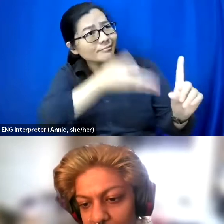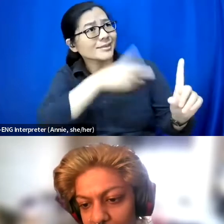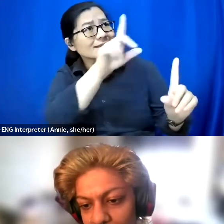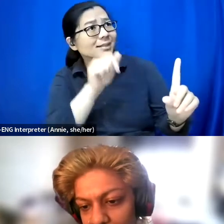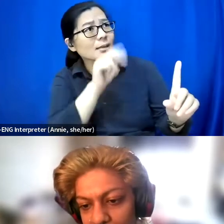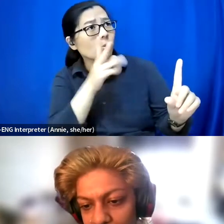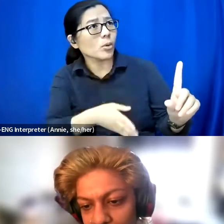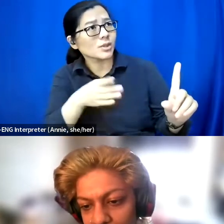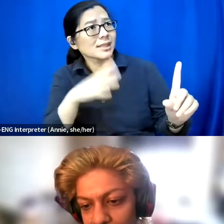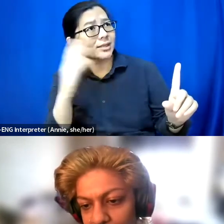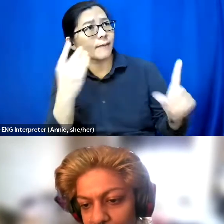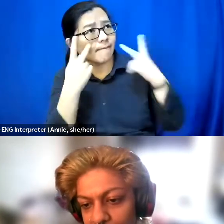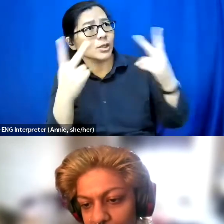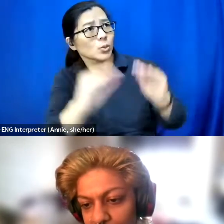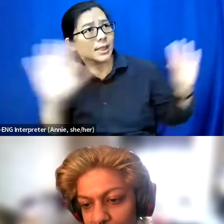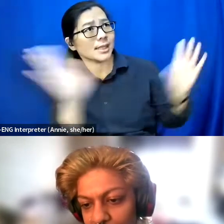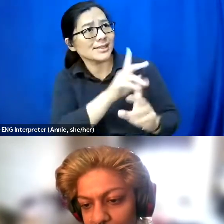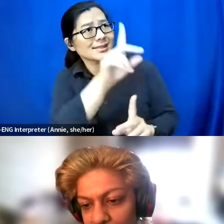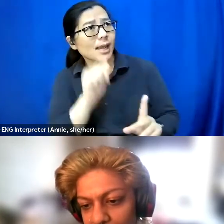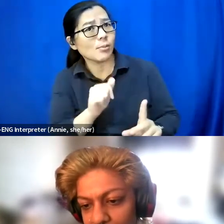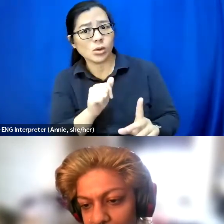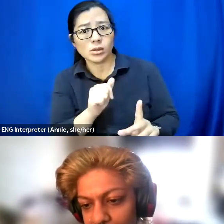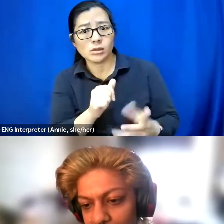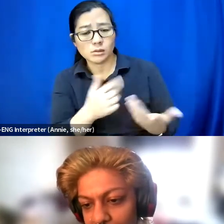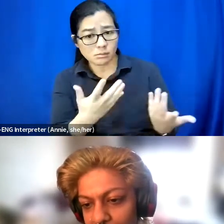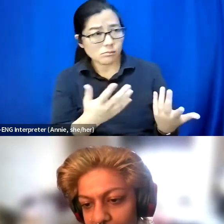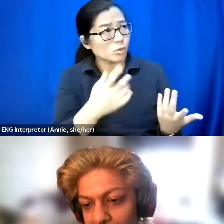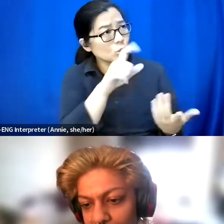that you're disabled, and you're a wheelchair user. So you should tell us.